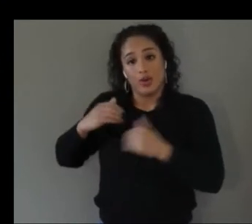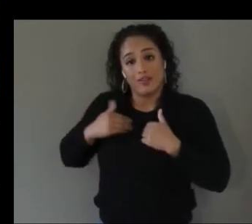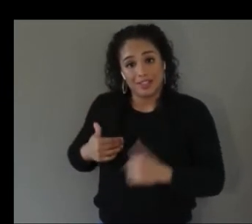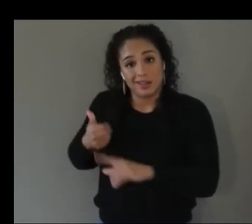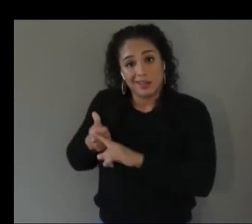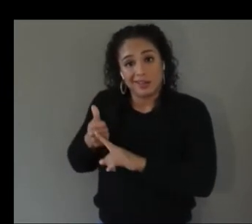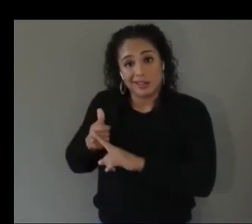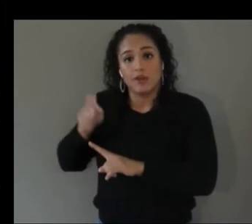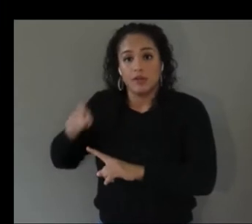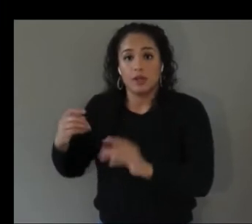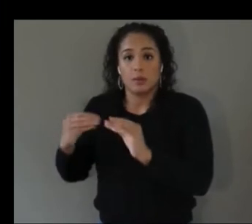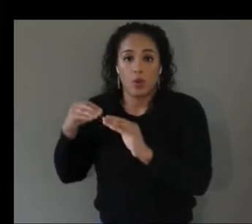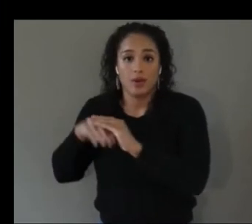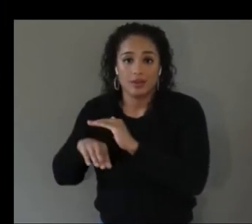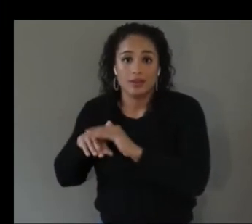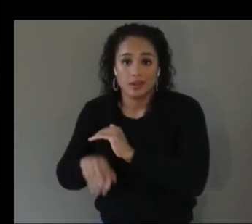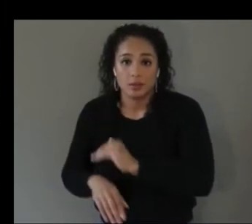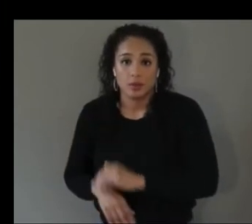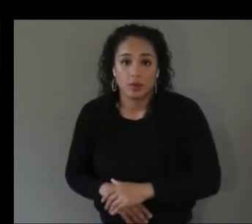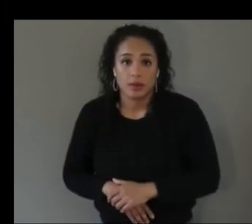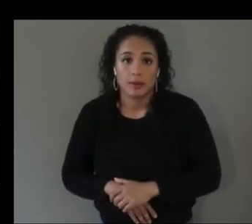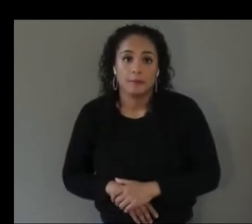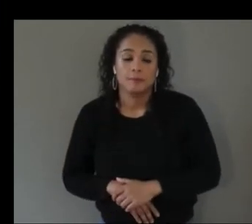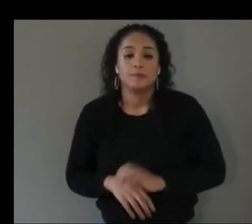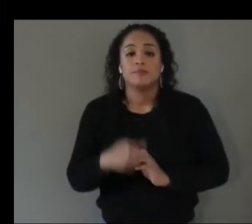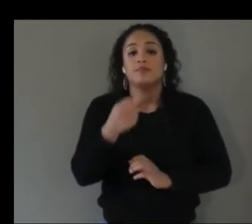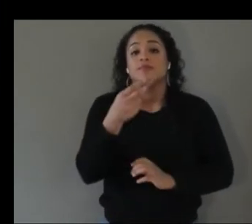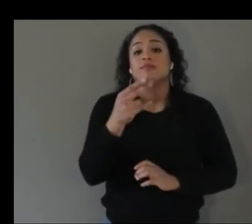yeah yeah and that kind of goes along with what kyle was saying about making